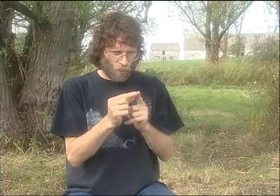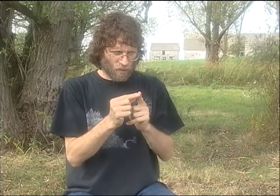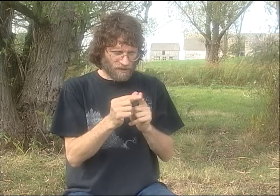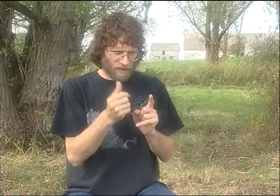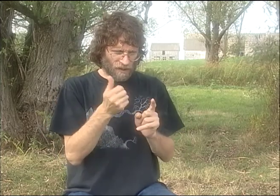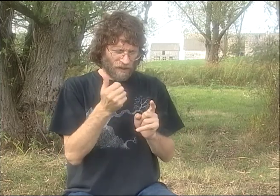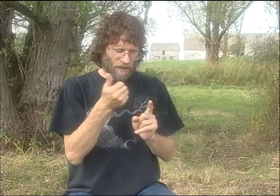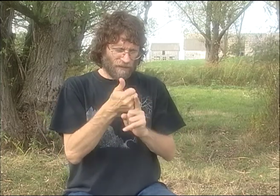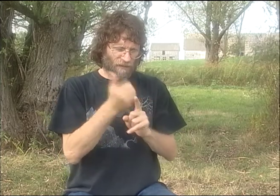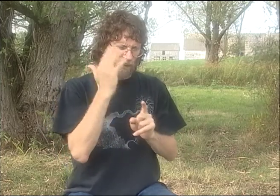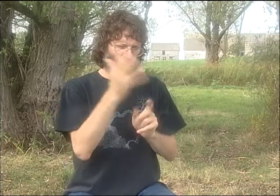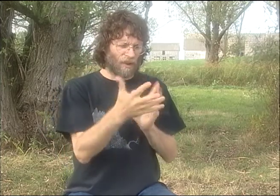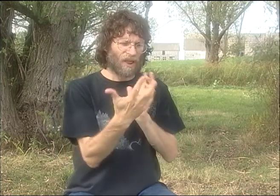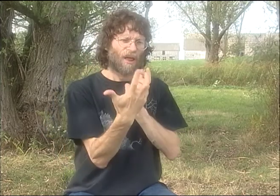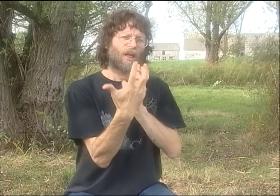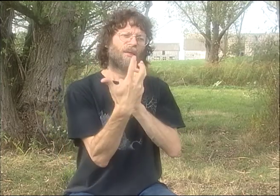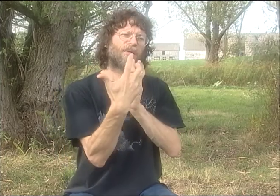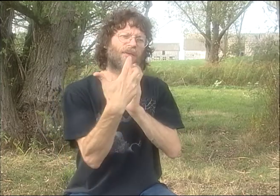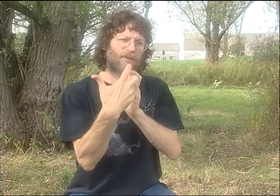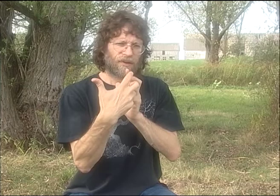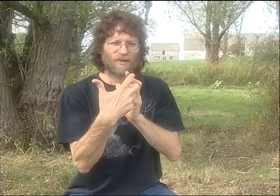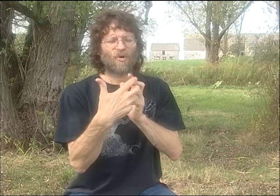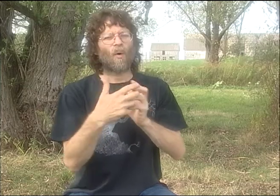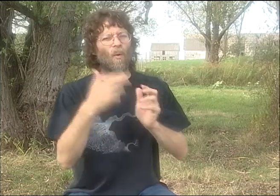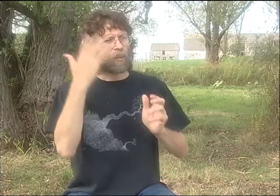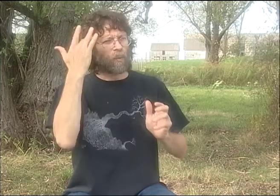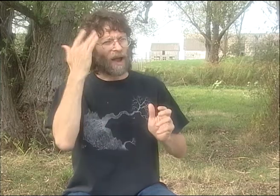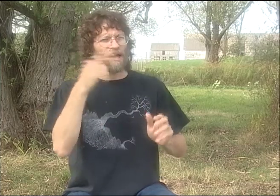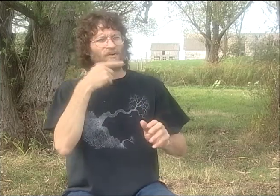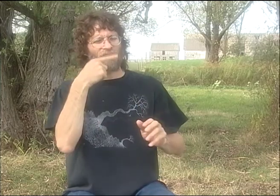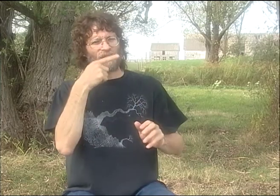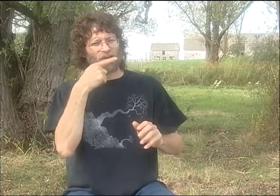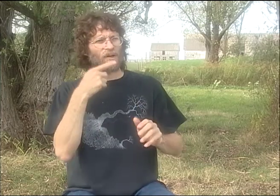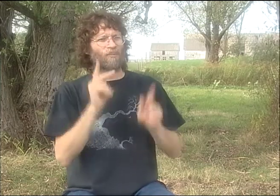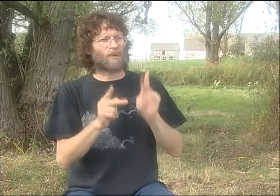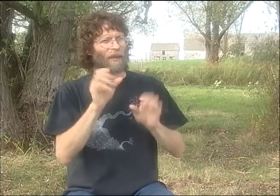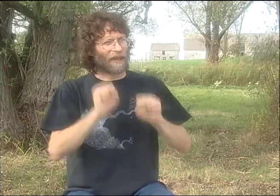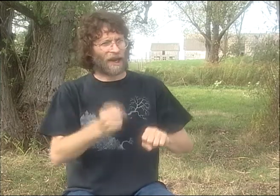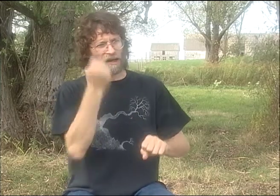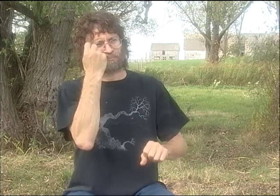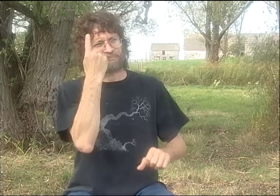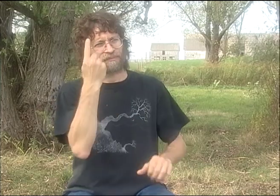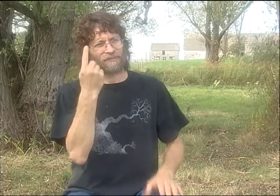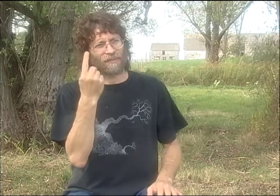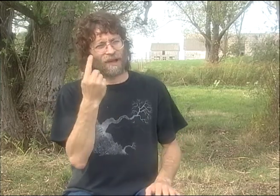SO I HAD TO FIGURE OUT THE WAY TO FIND WORDS THAT WOULD SOMEHOW SUPPORT WHAT HE WAS DOING